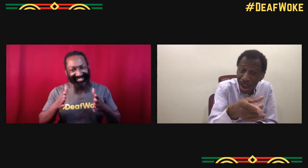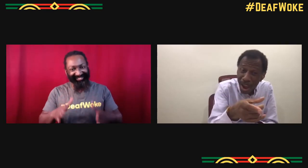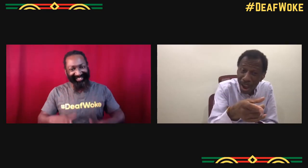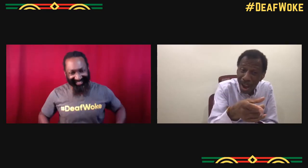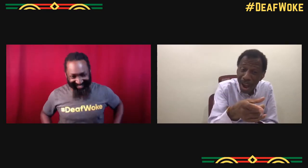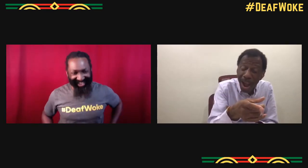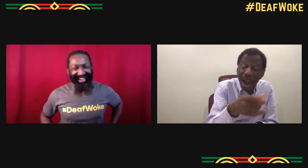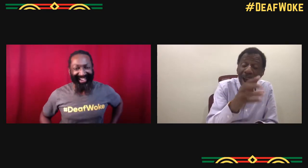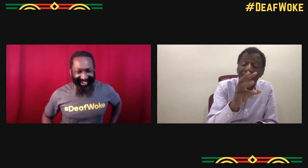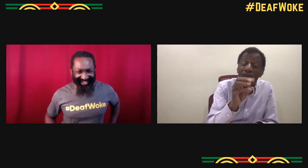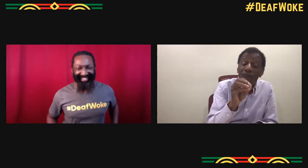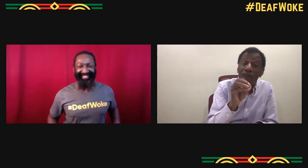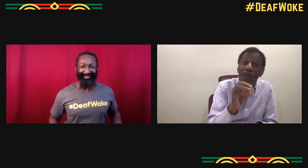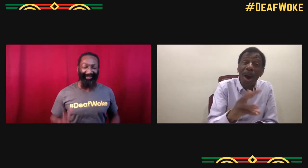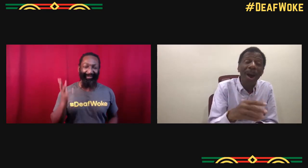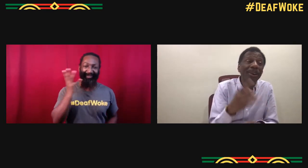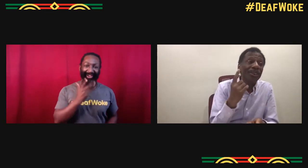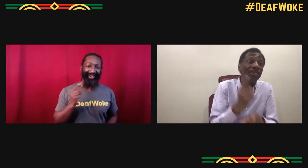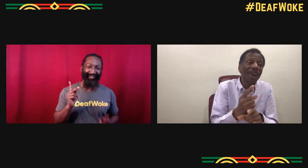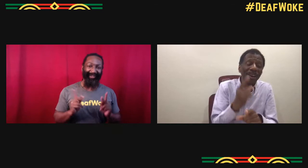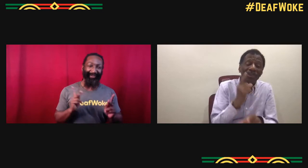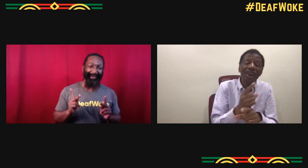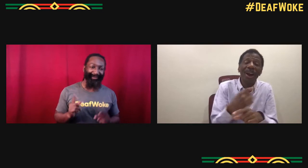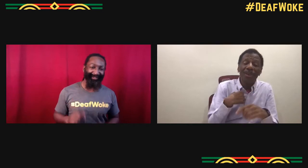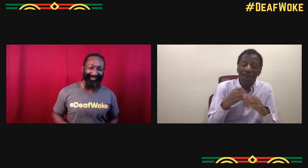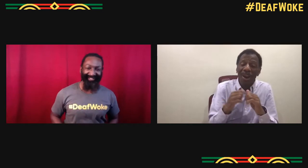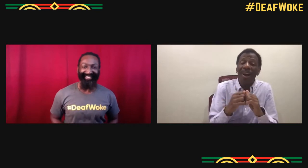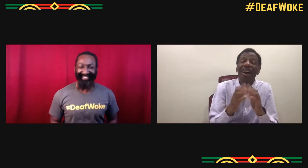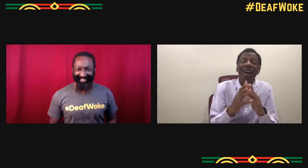Oh, you were there? Yeah. Wow!